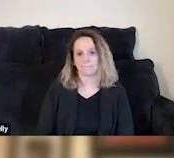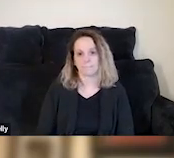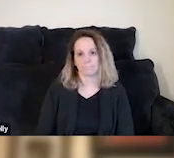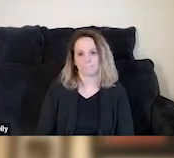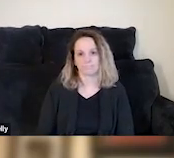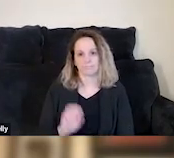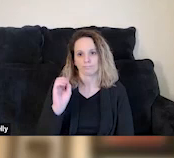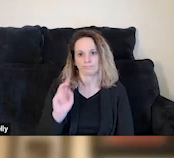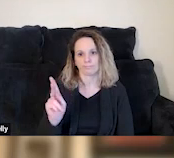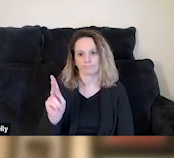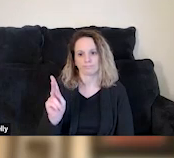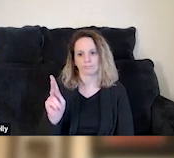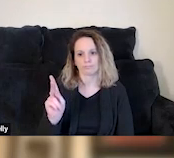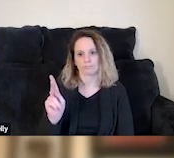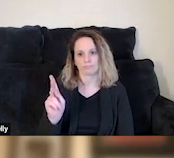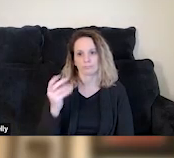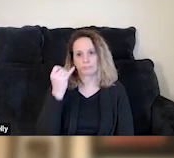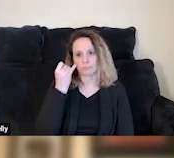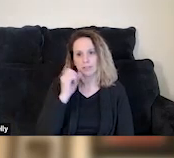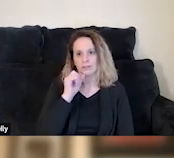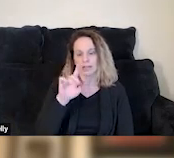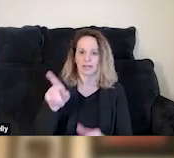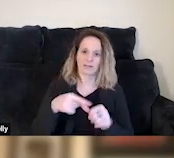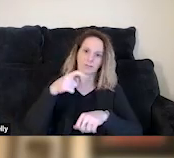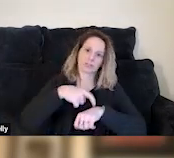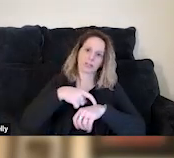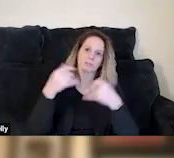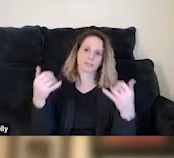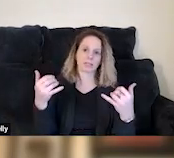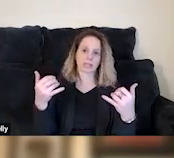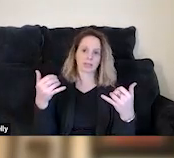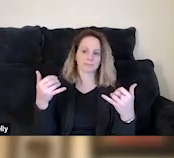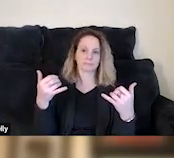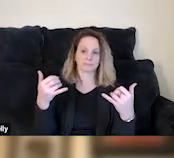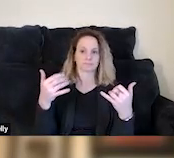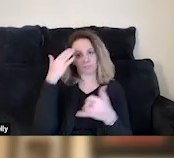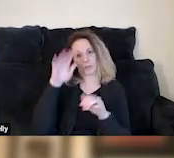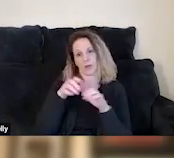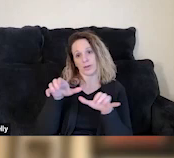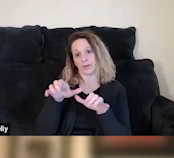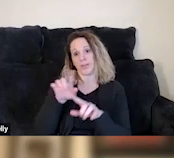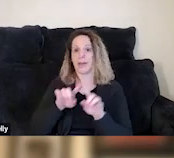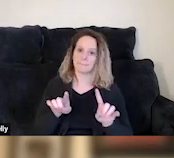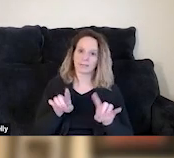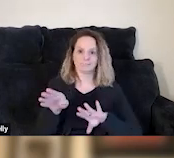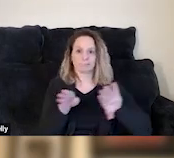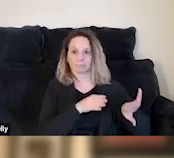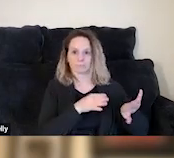Okay, so if this is not your first time on webinar today, then you already know how to do this, but I'll remind you anyway.